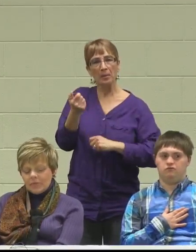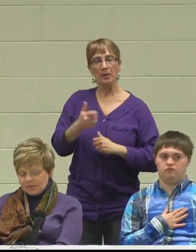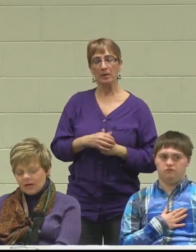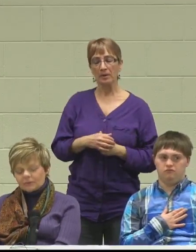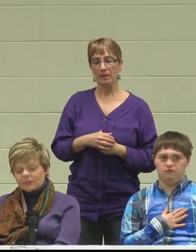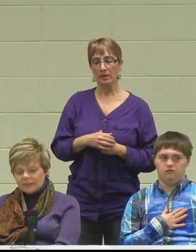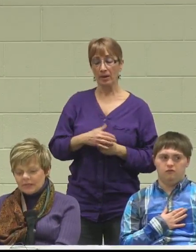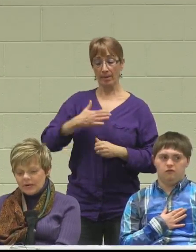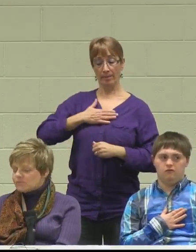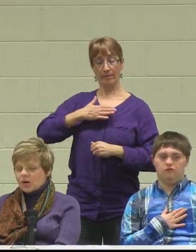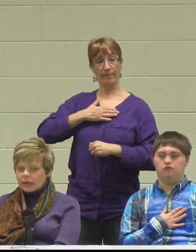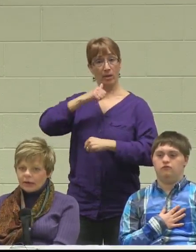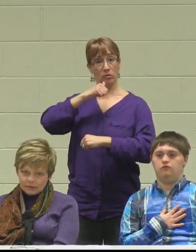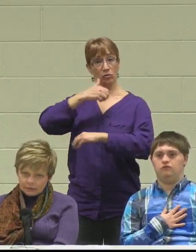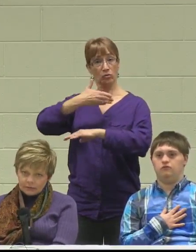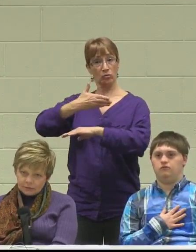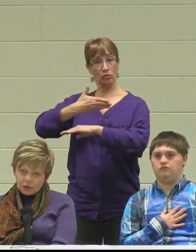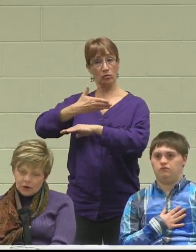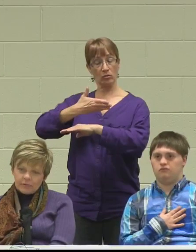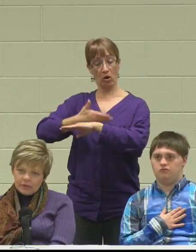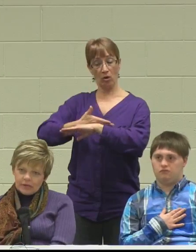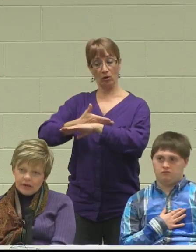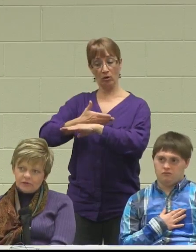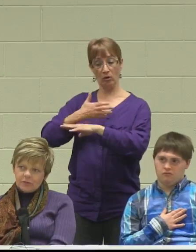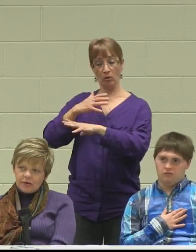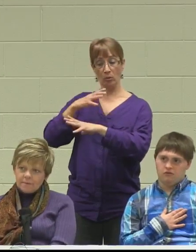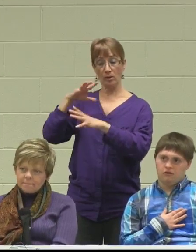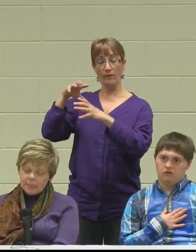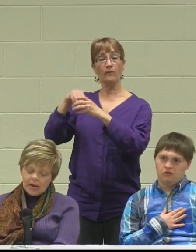My daughter was in the child care program in the AVP,